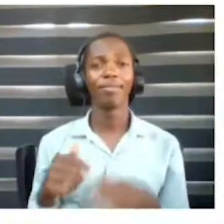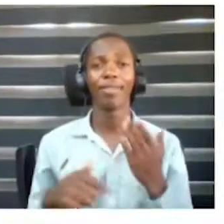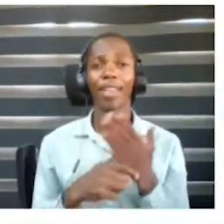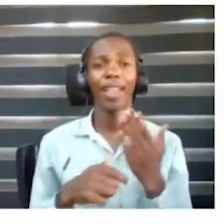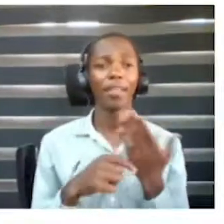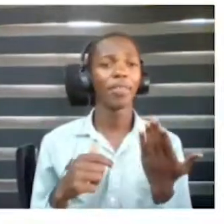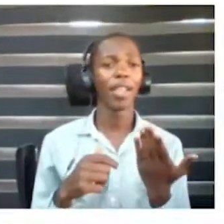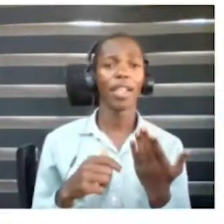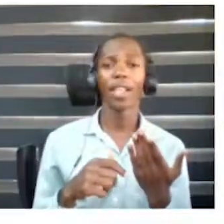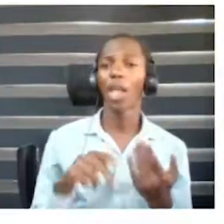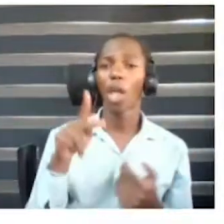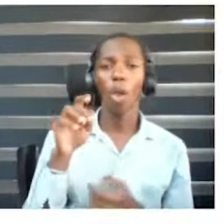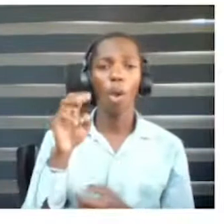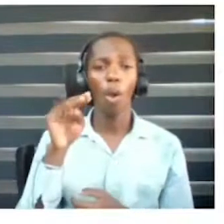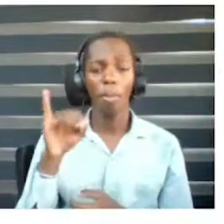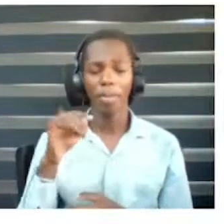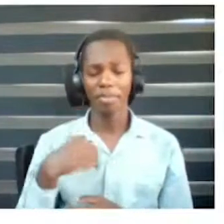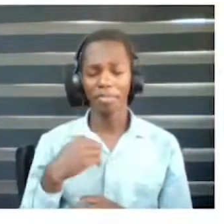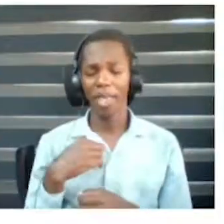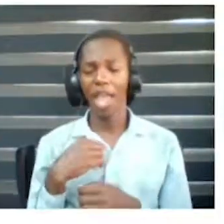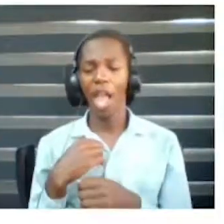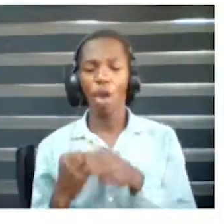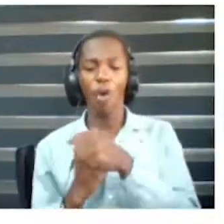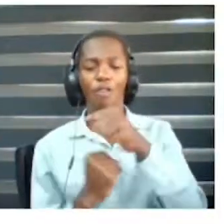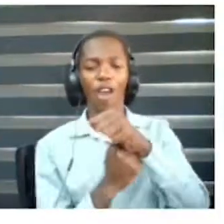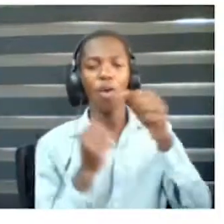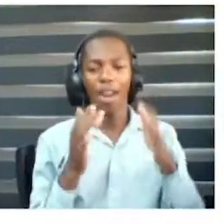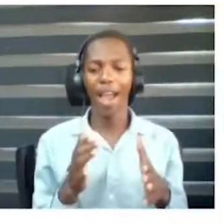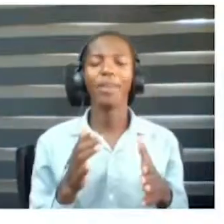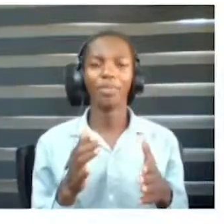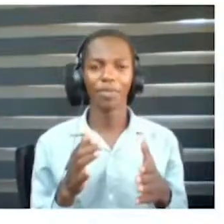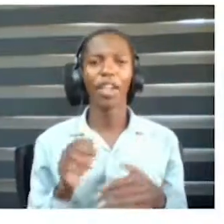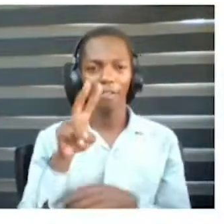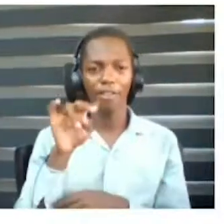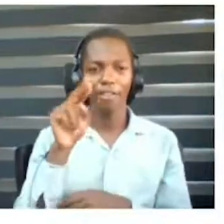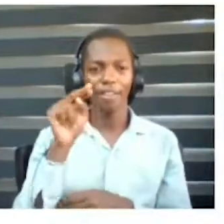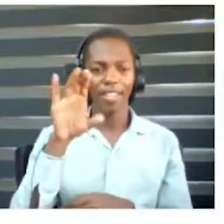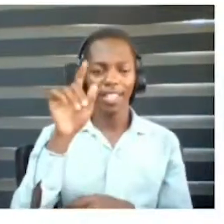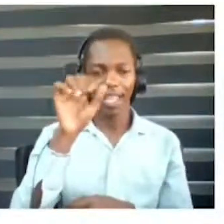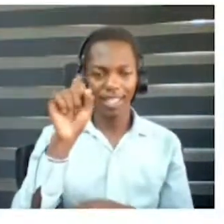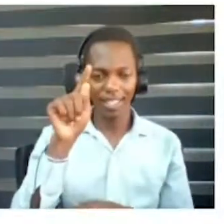I'm the co-founder and CEO of Vince site technology